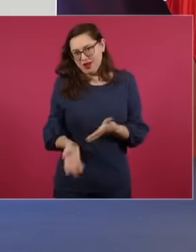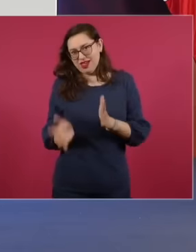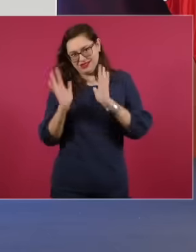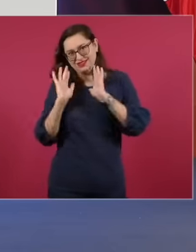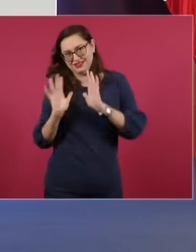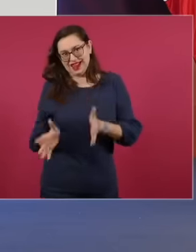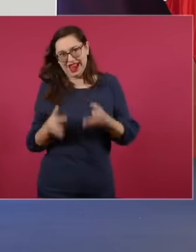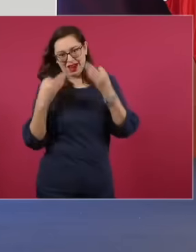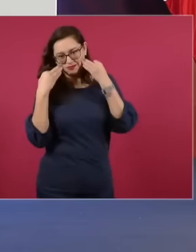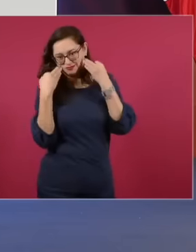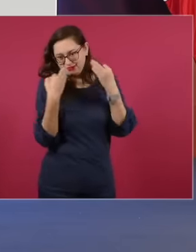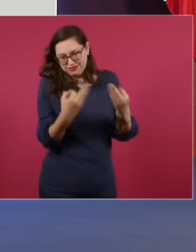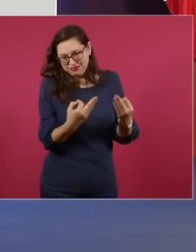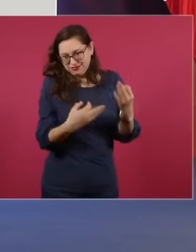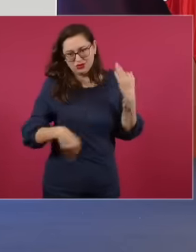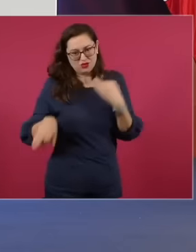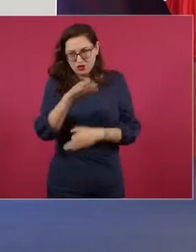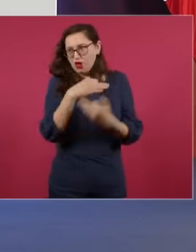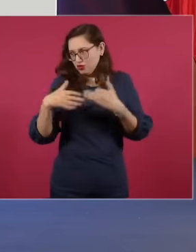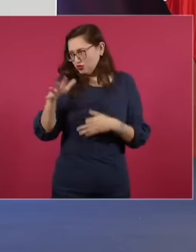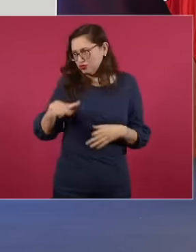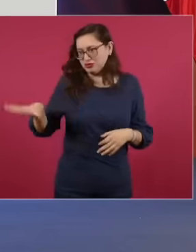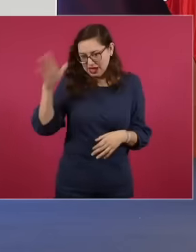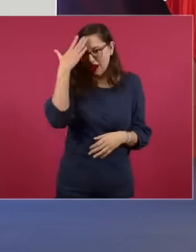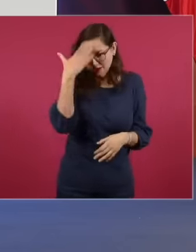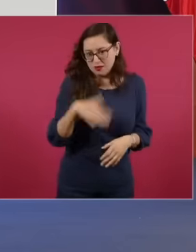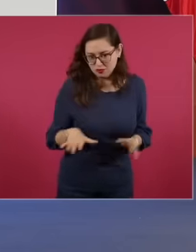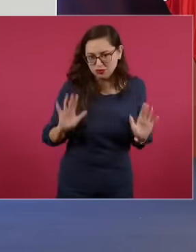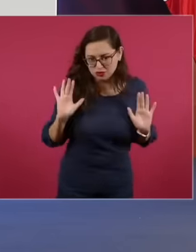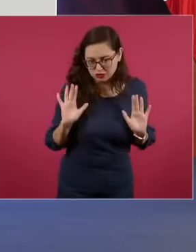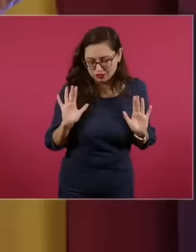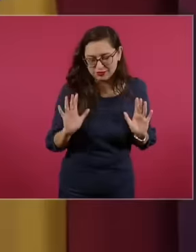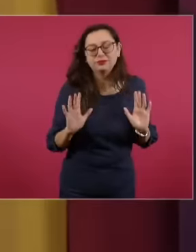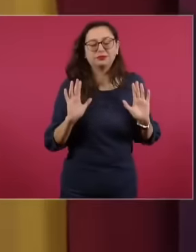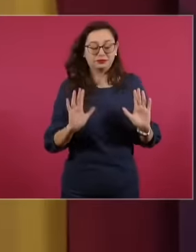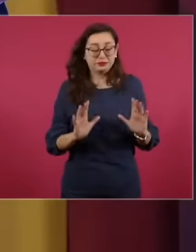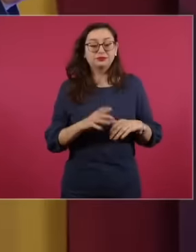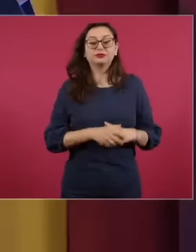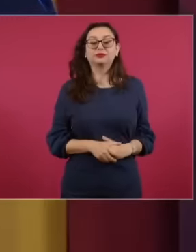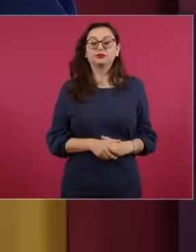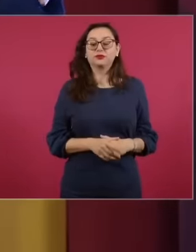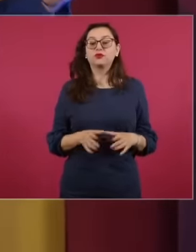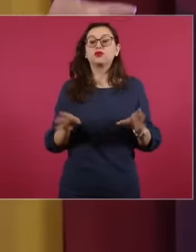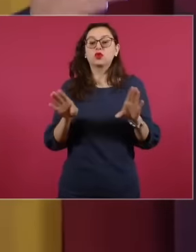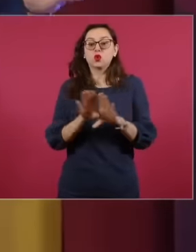is already internalized, it is in the public domain to demonstrate the latter. Because